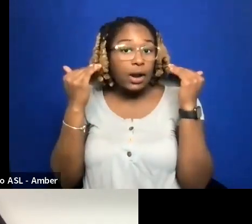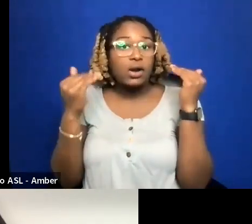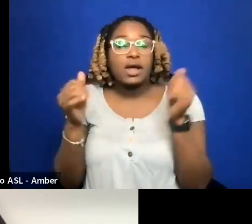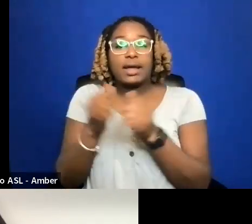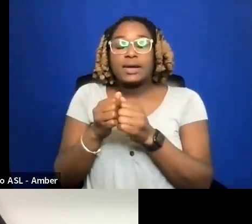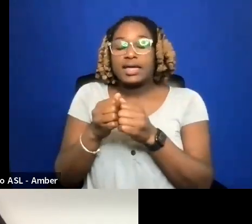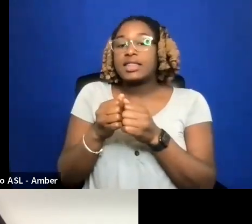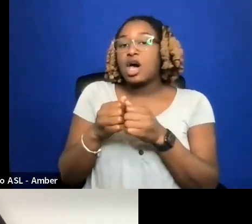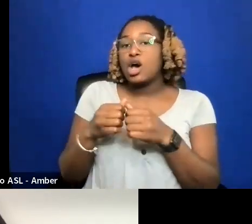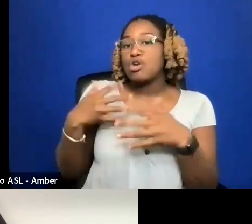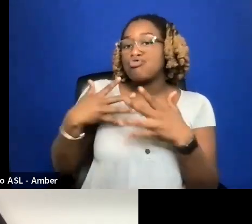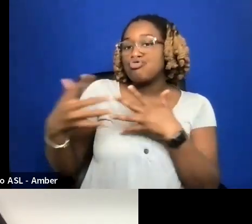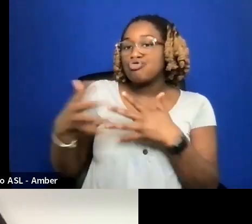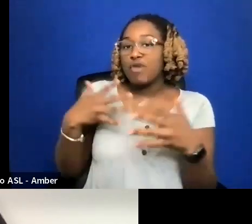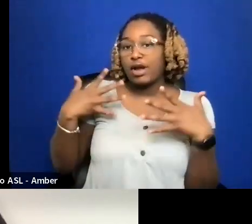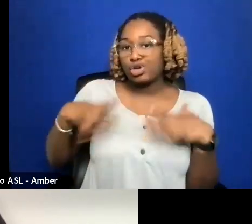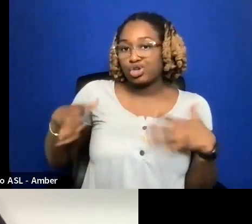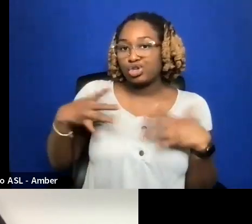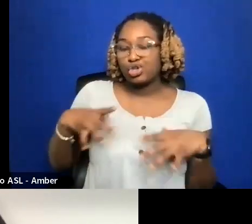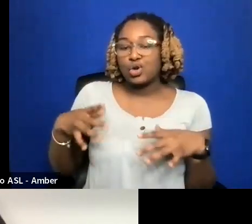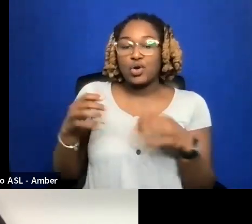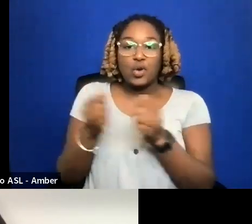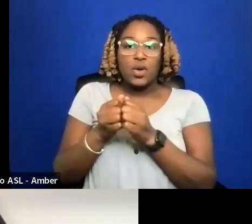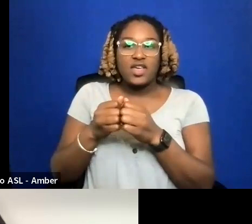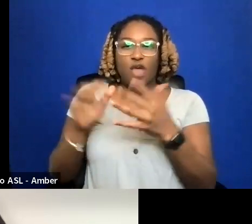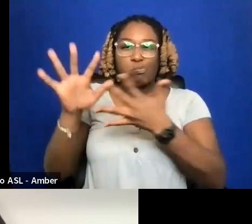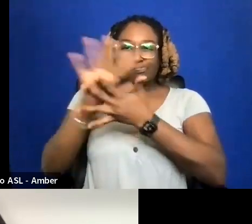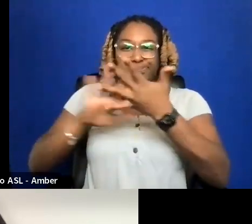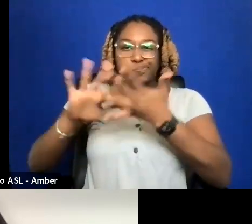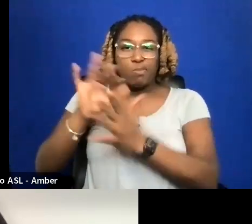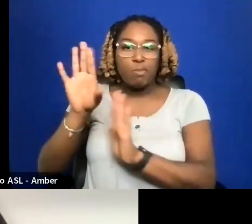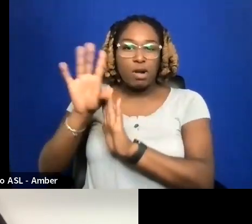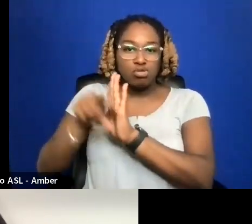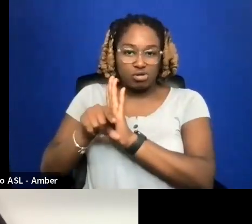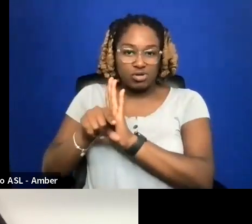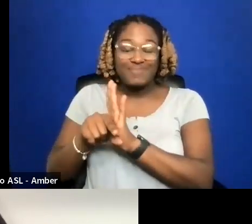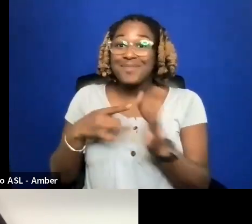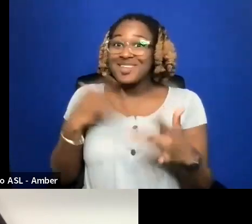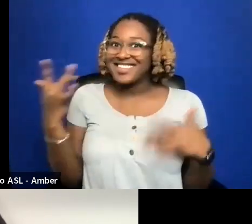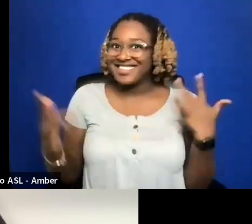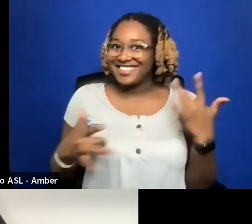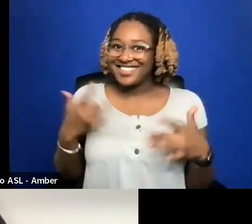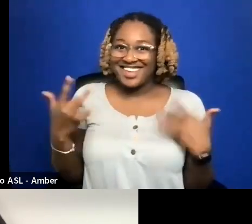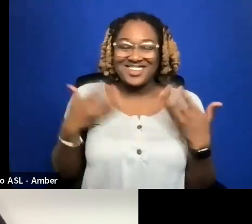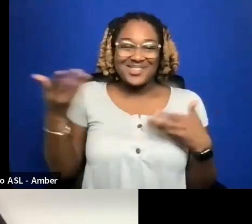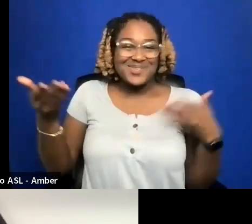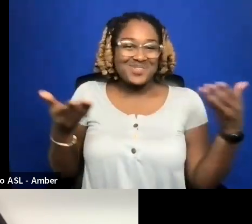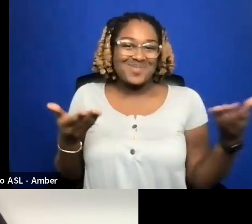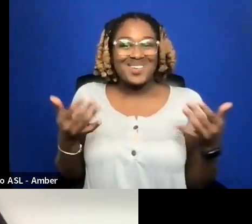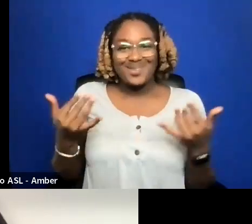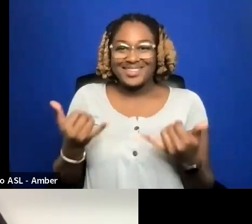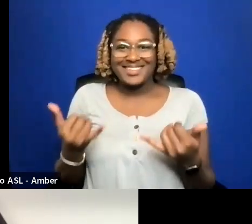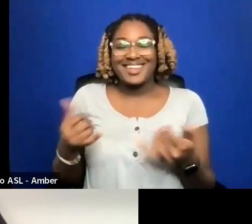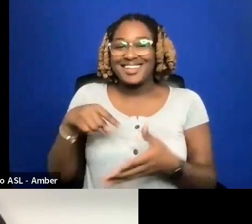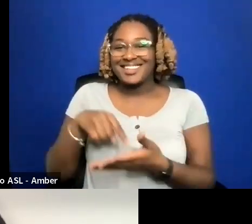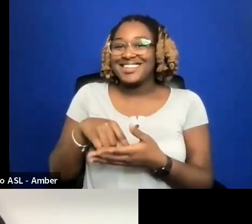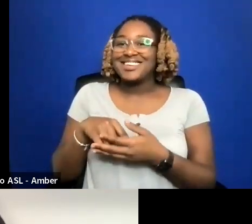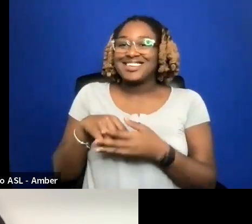A BLURRED BACKGROUND. I'M SO EXCITED TO WELCOME YOU TODAY TO THIS DISTRIBUTION 101 TEACH OUT.